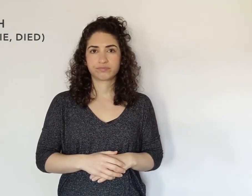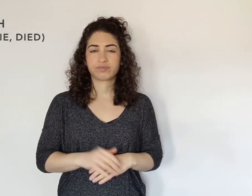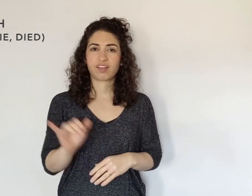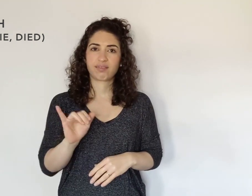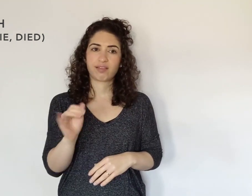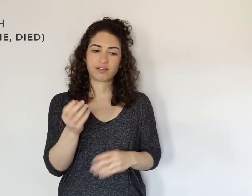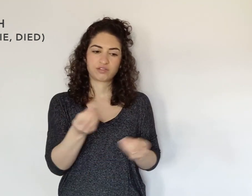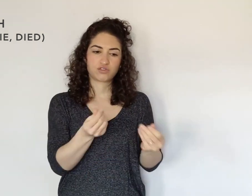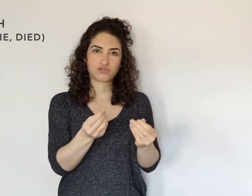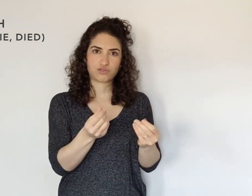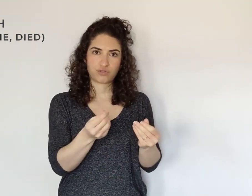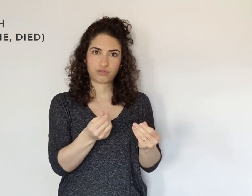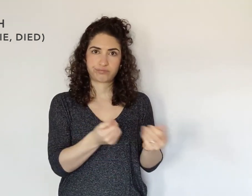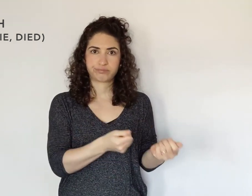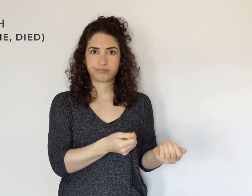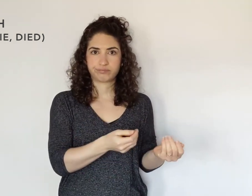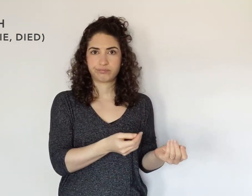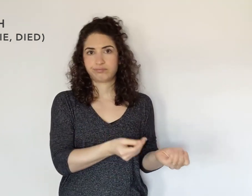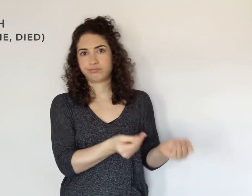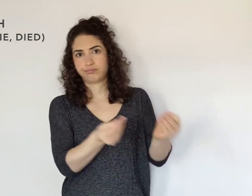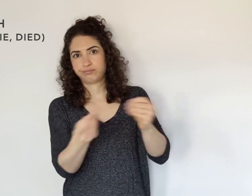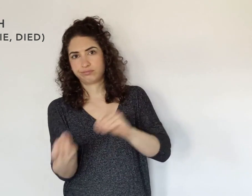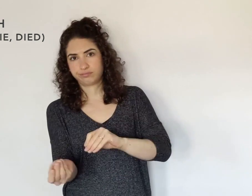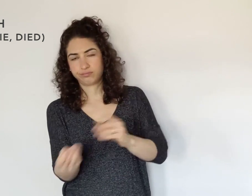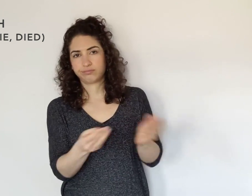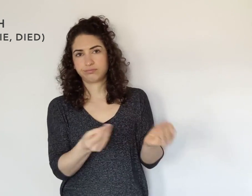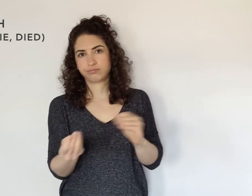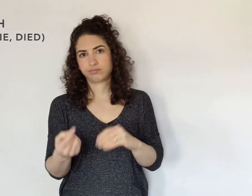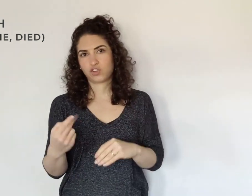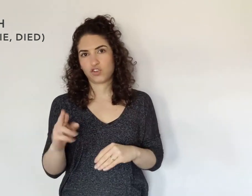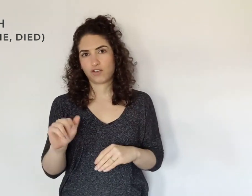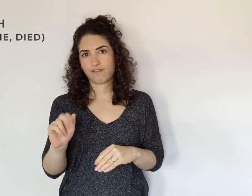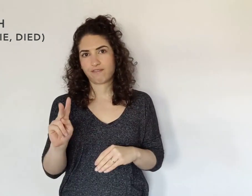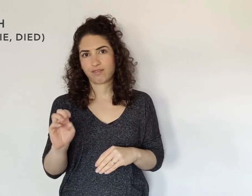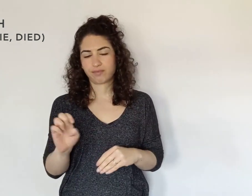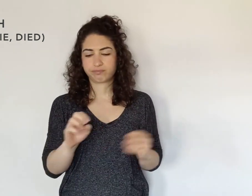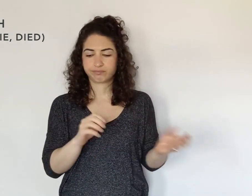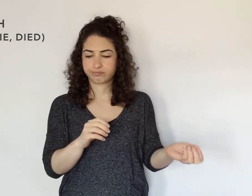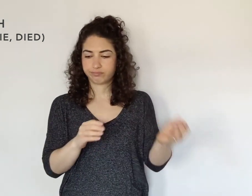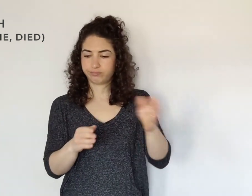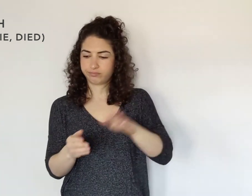It's like taking the soil and putting it back over the grave.